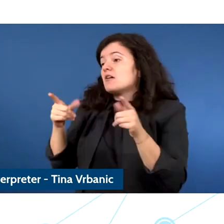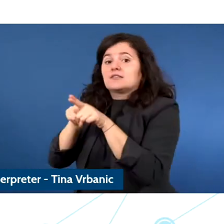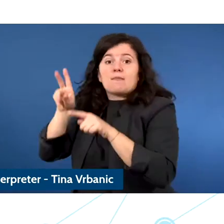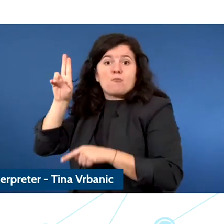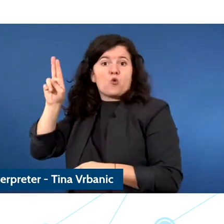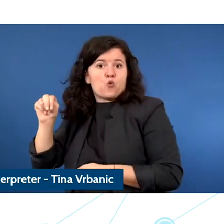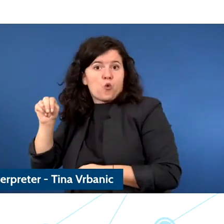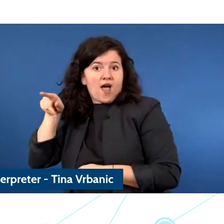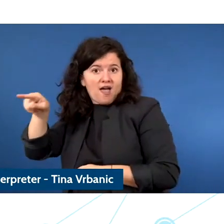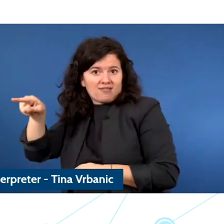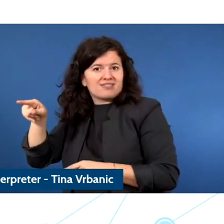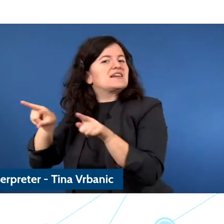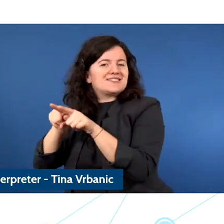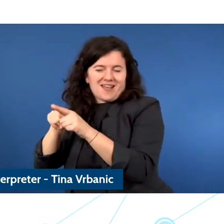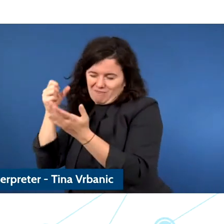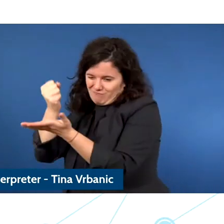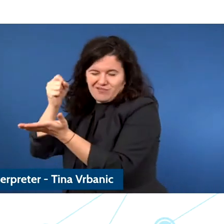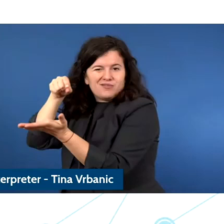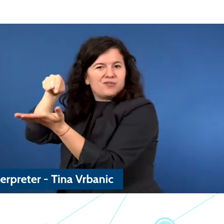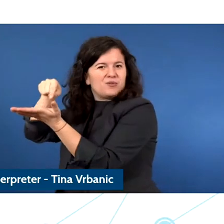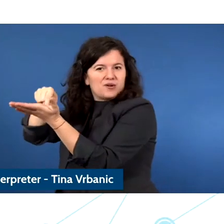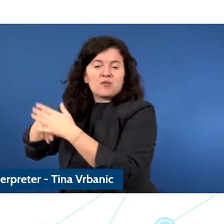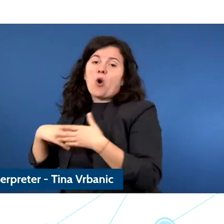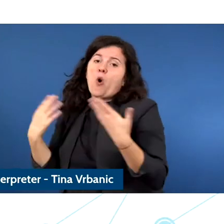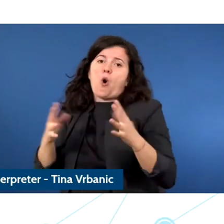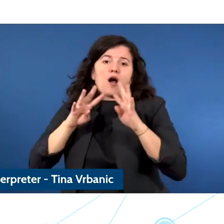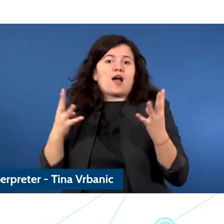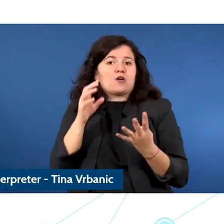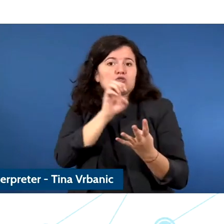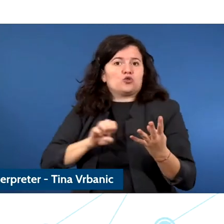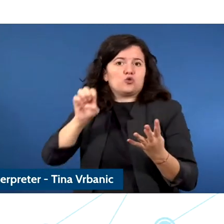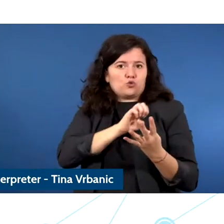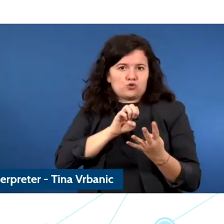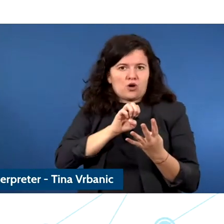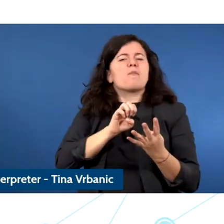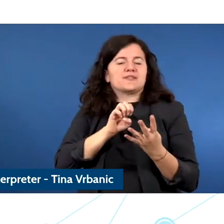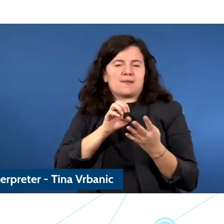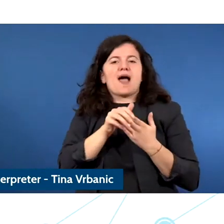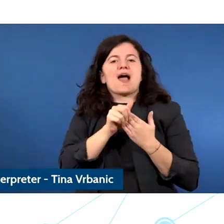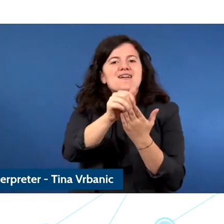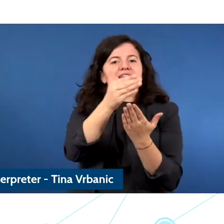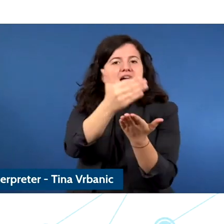through the Council of Europe with guidelines to respect and protect and the